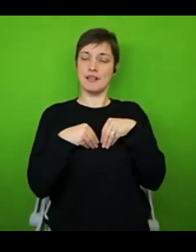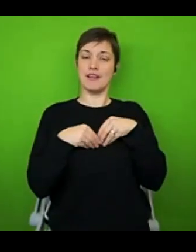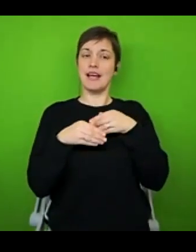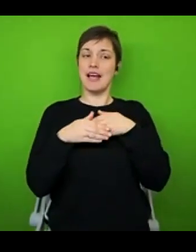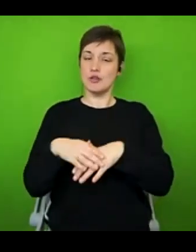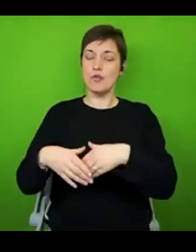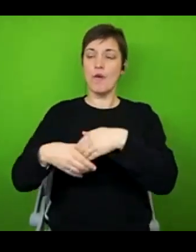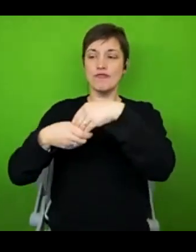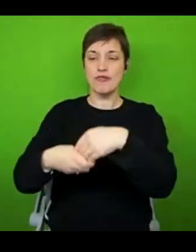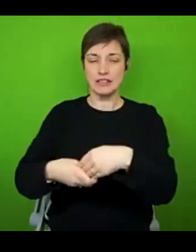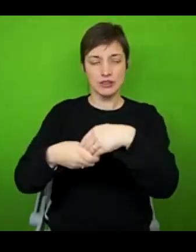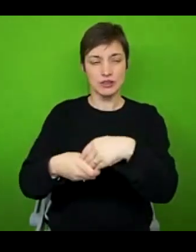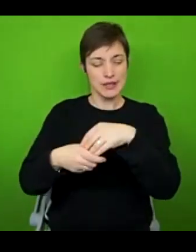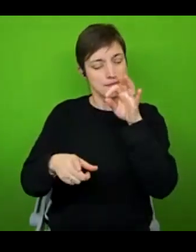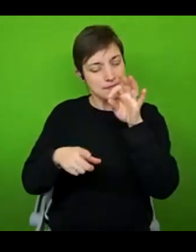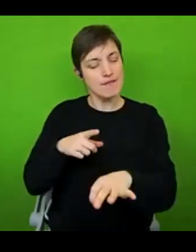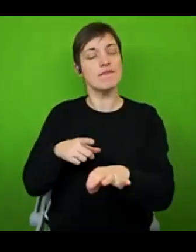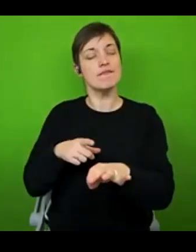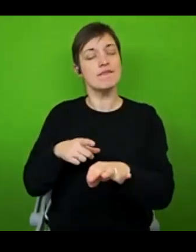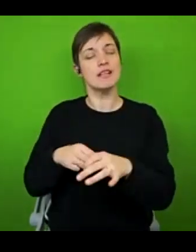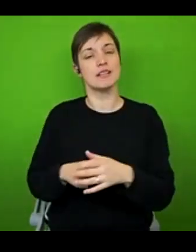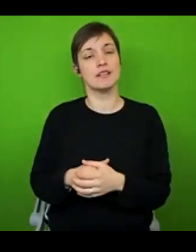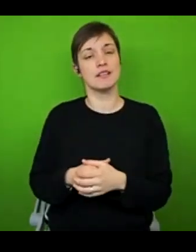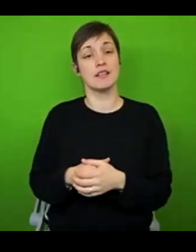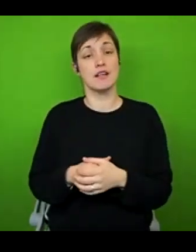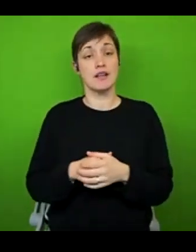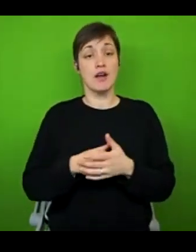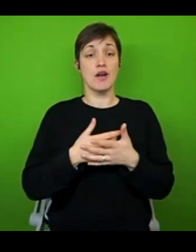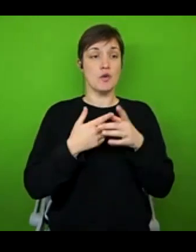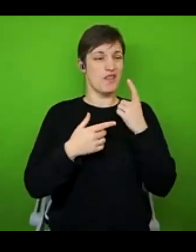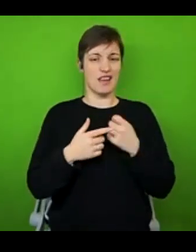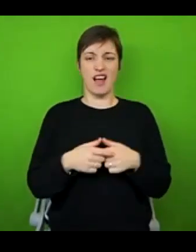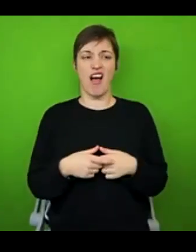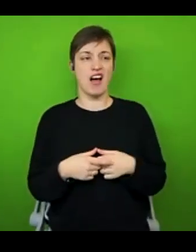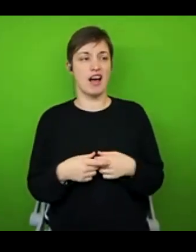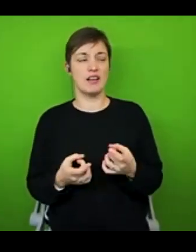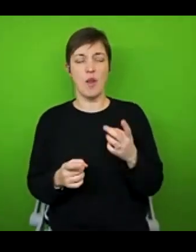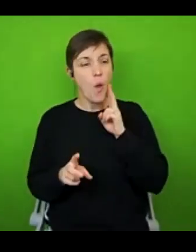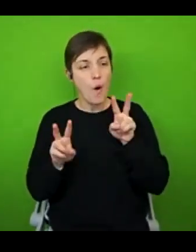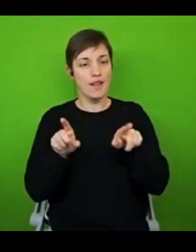instead. So again, on the surface, it might seem like I'm admitting defeat there. But for me personally, that